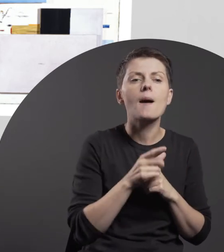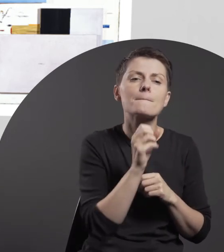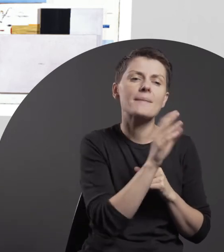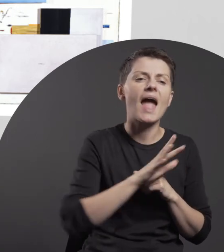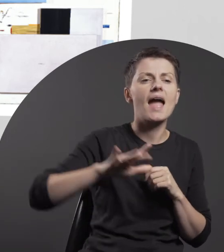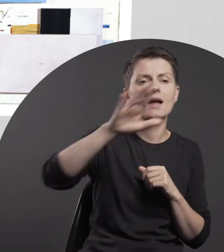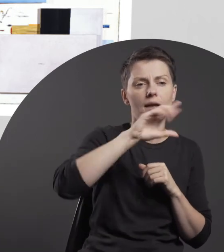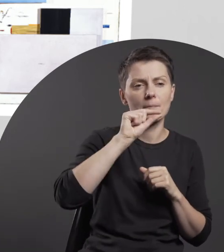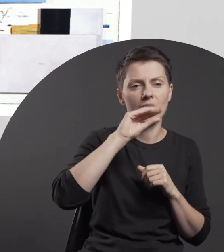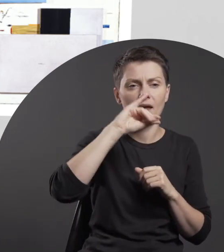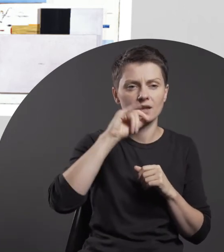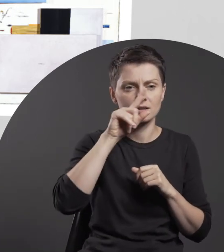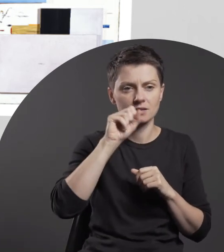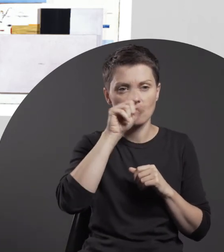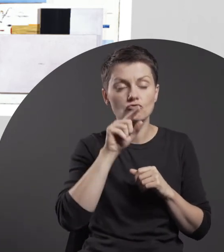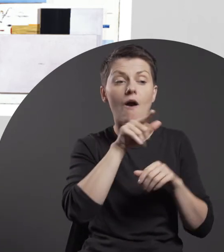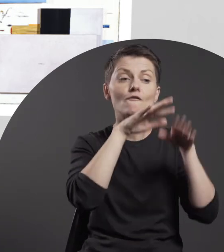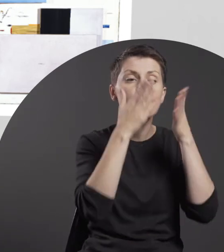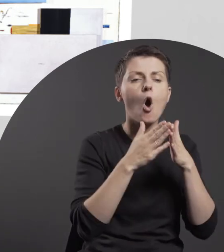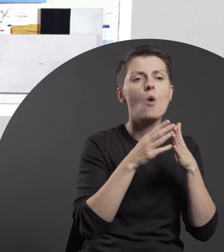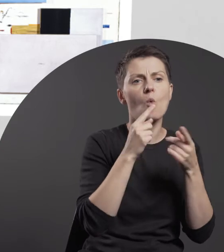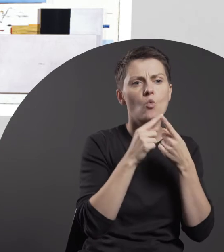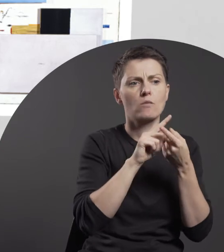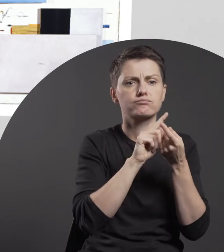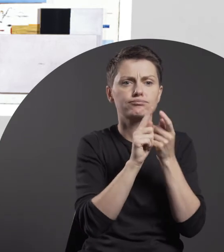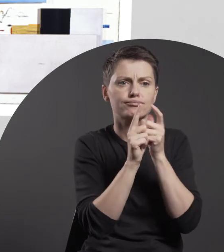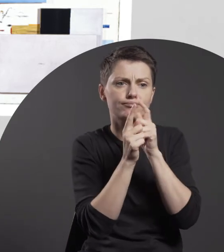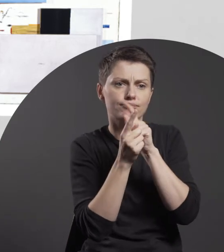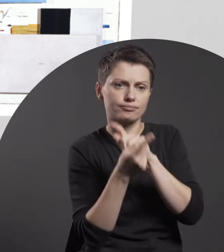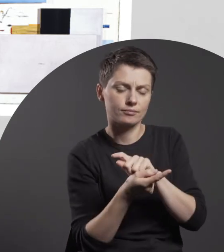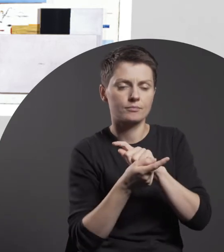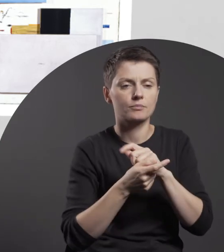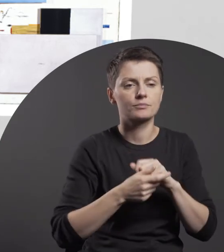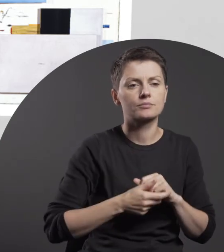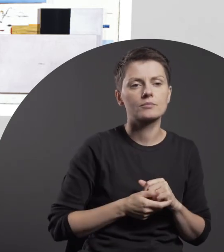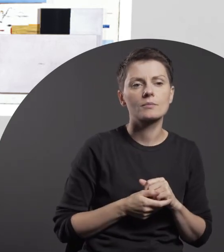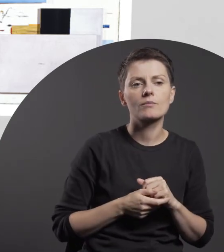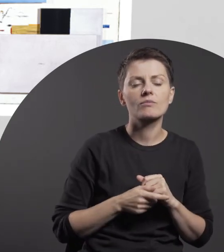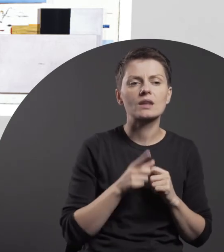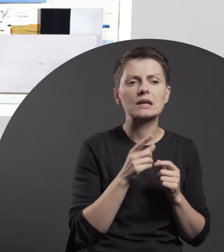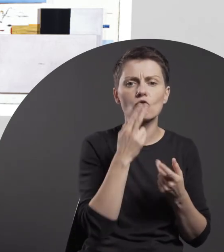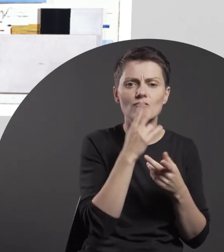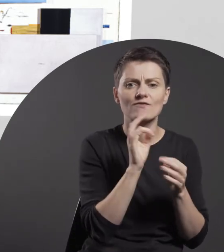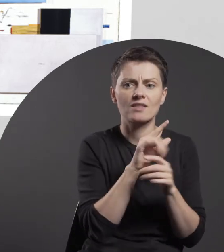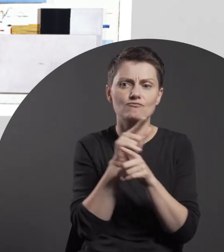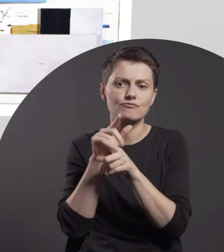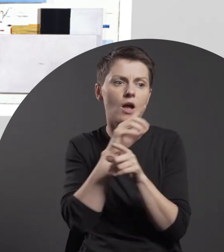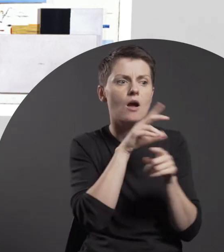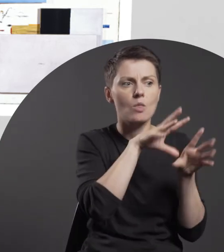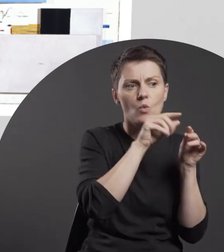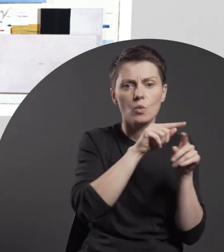gradually approaching abstract art. On display here, “Untitled”, part of the collection